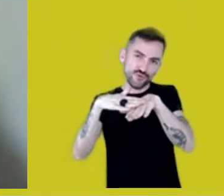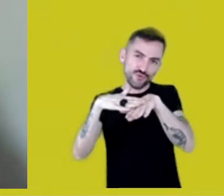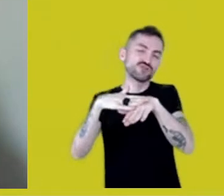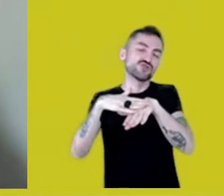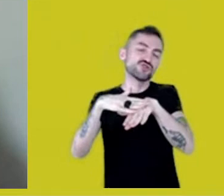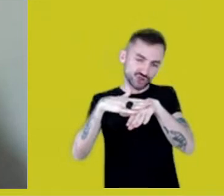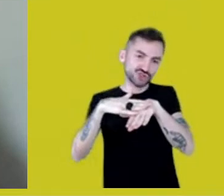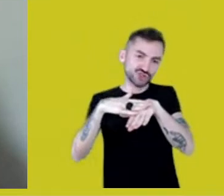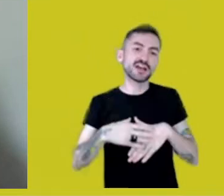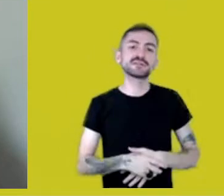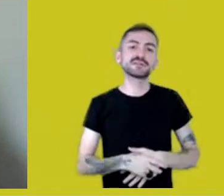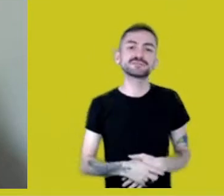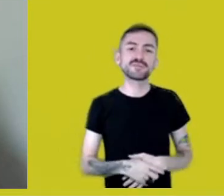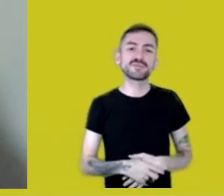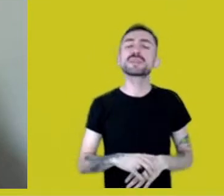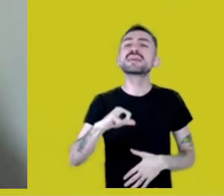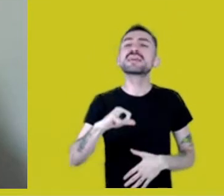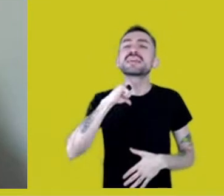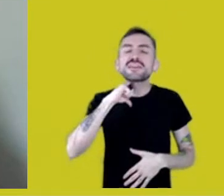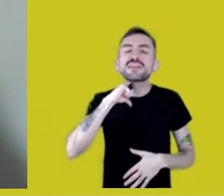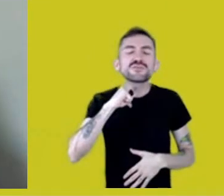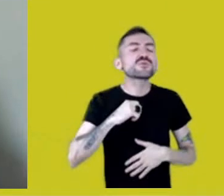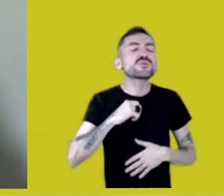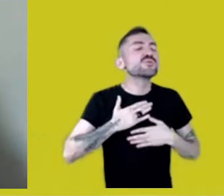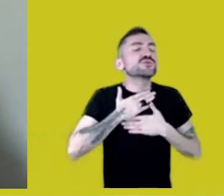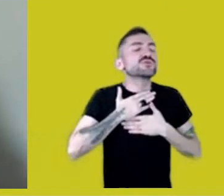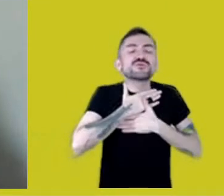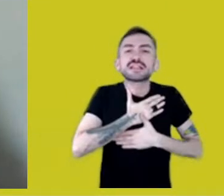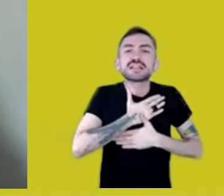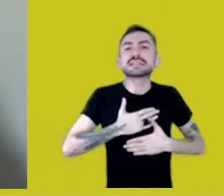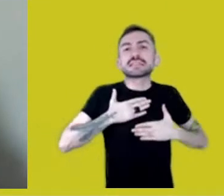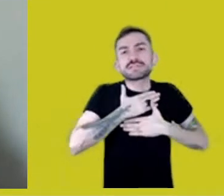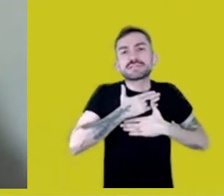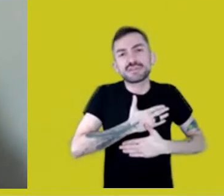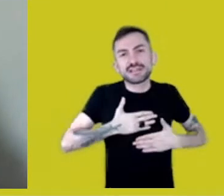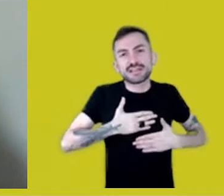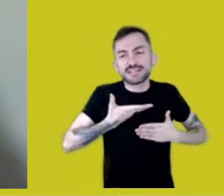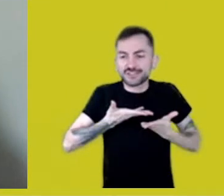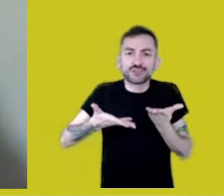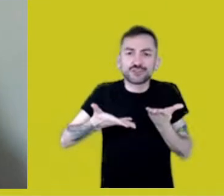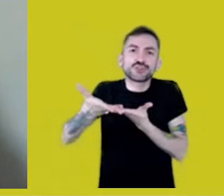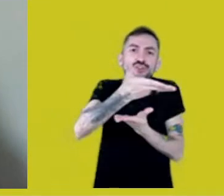I’m very happy to be sharing life experiences